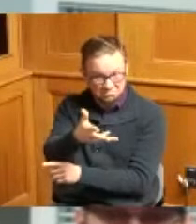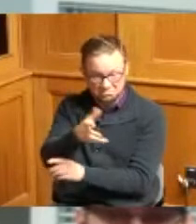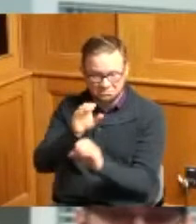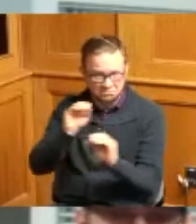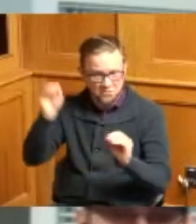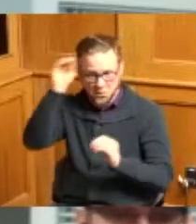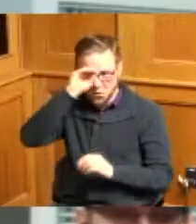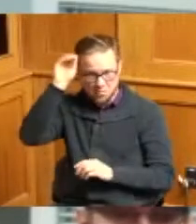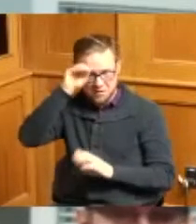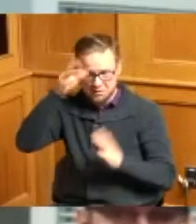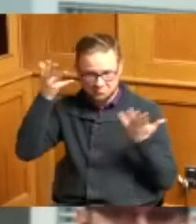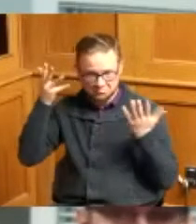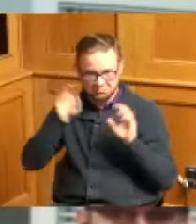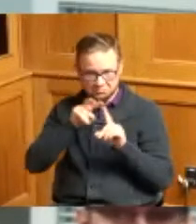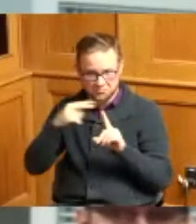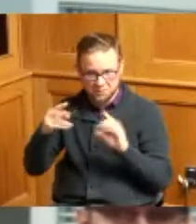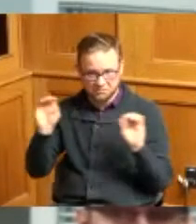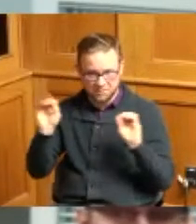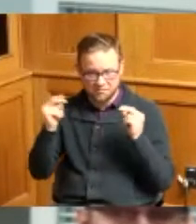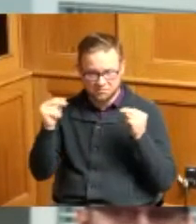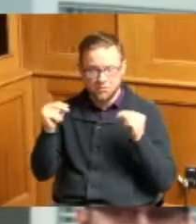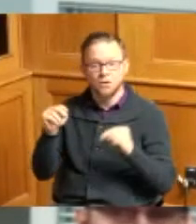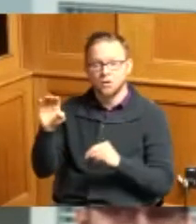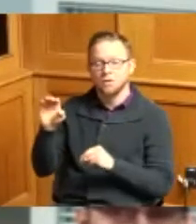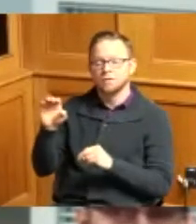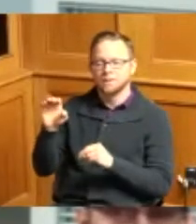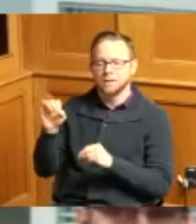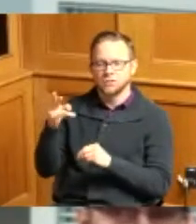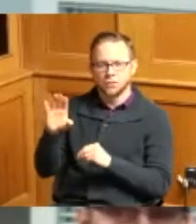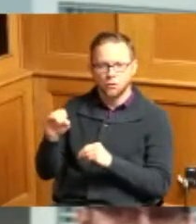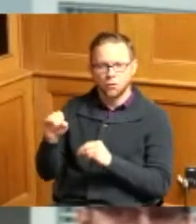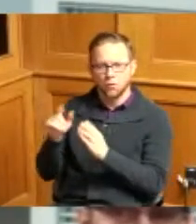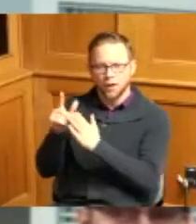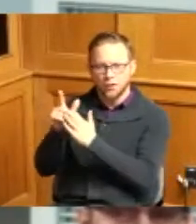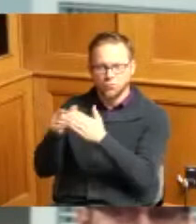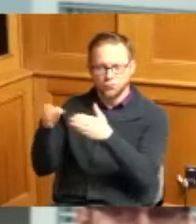on this based on the attorney general opinion that was provided we determined that the